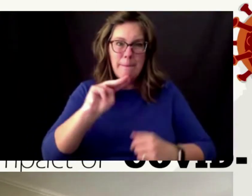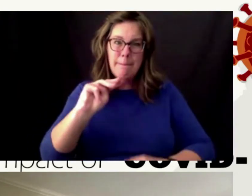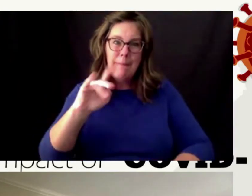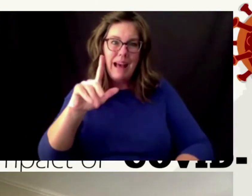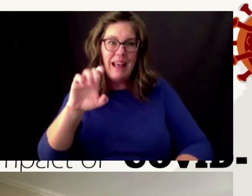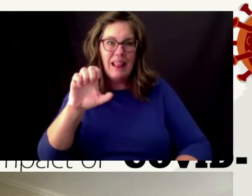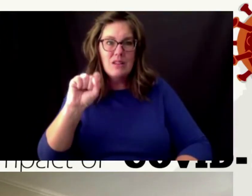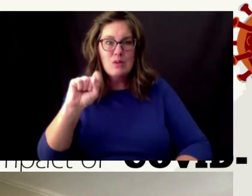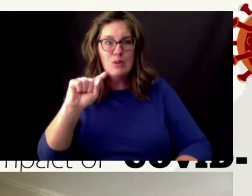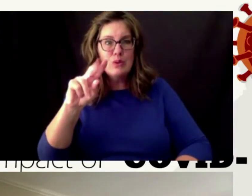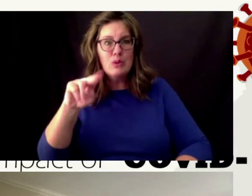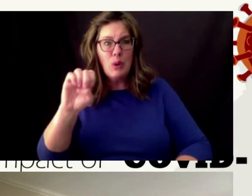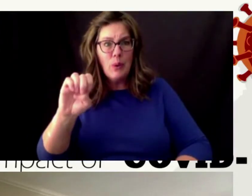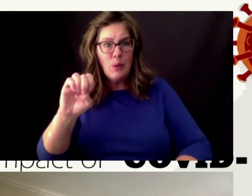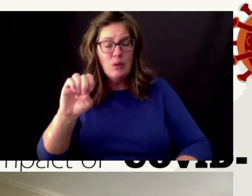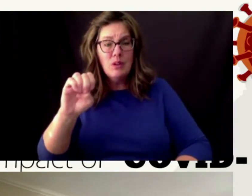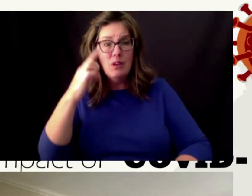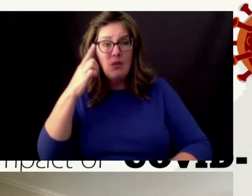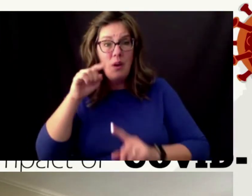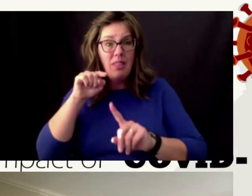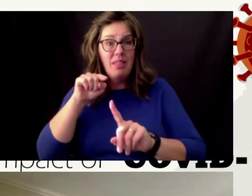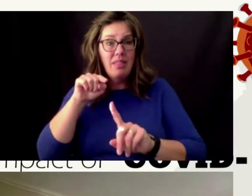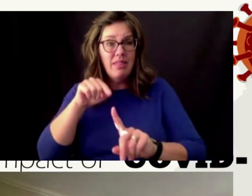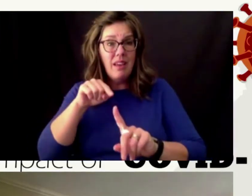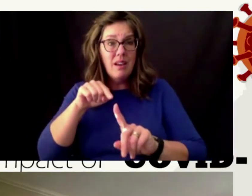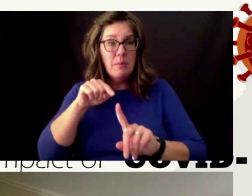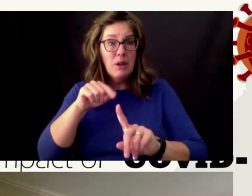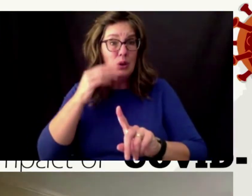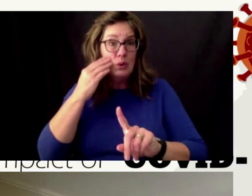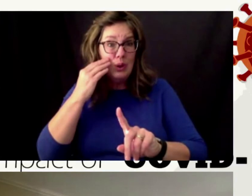is for them knowing that this actually lasted longer than we think